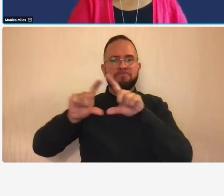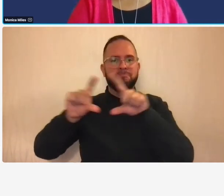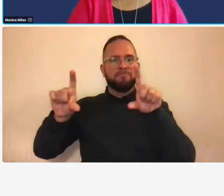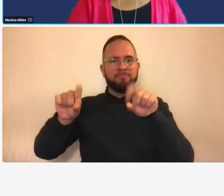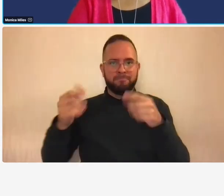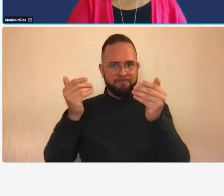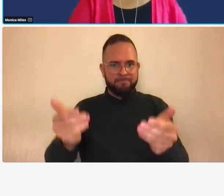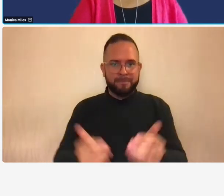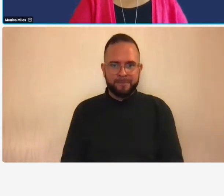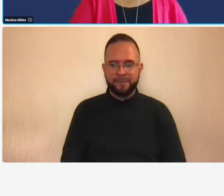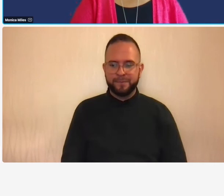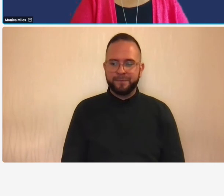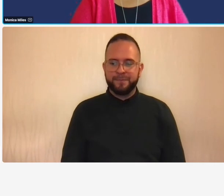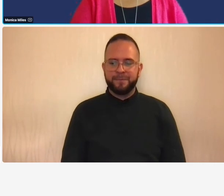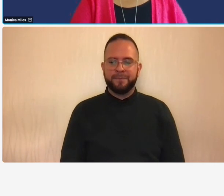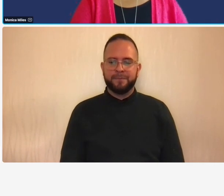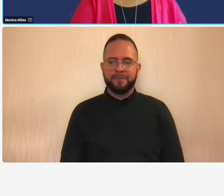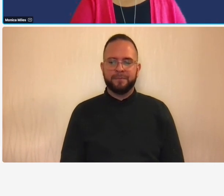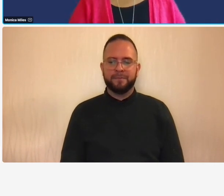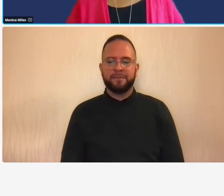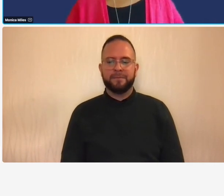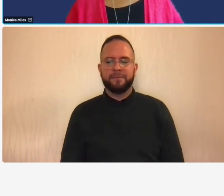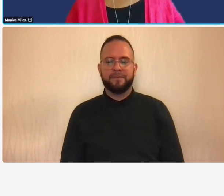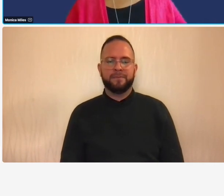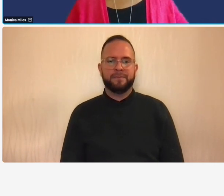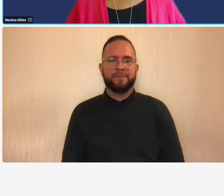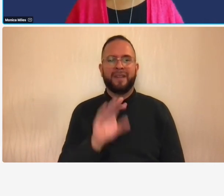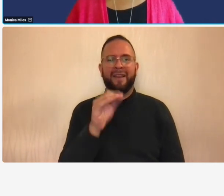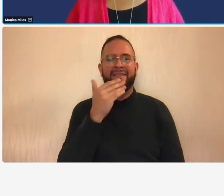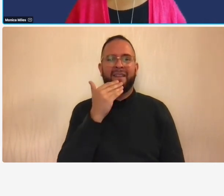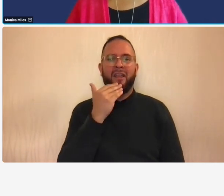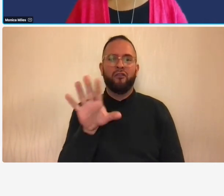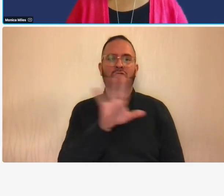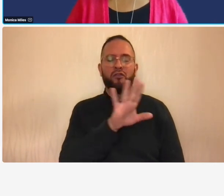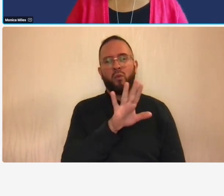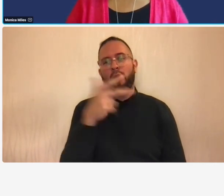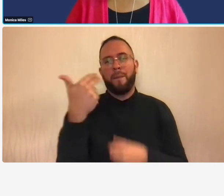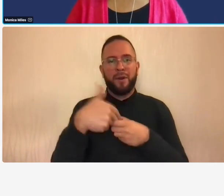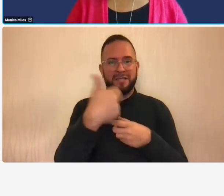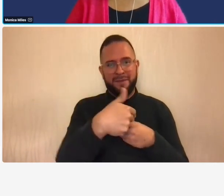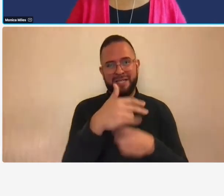and um you know we appreciate your participation i don't know if if catherine or nana if you have